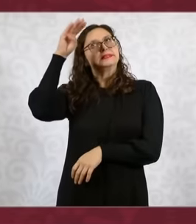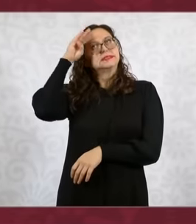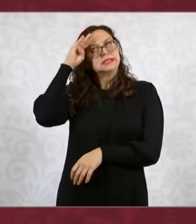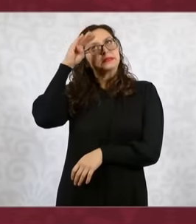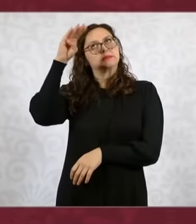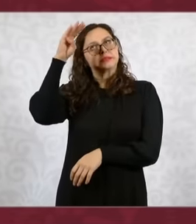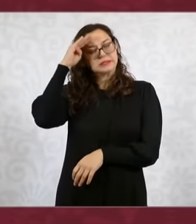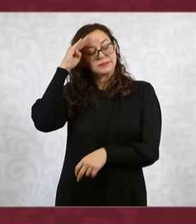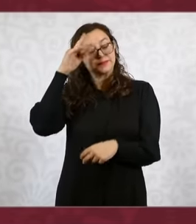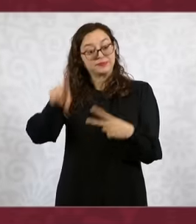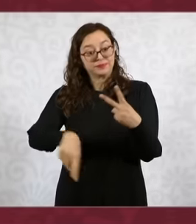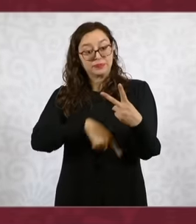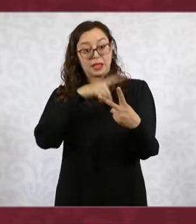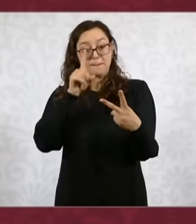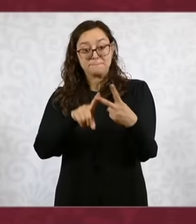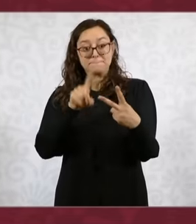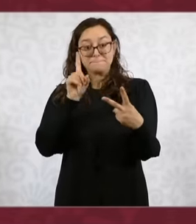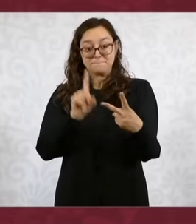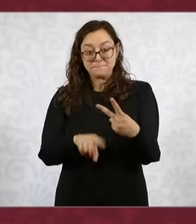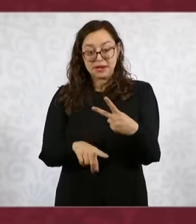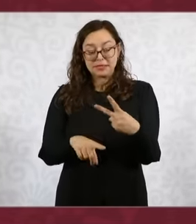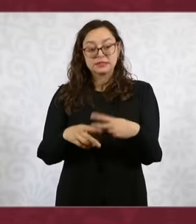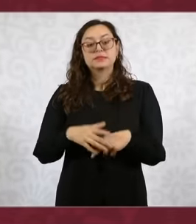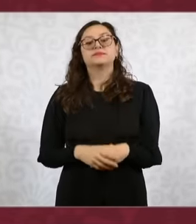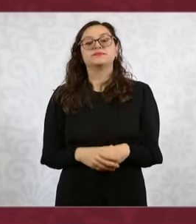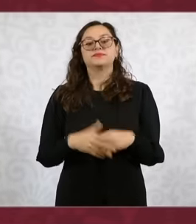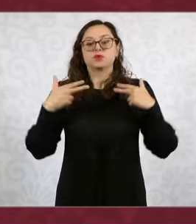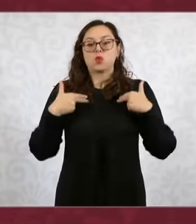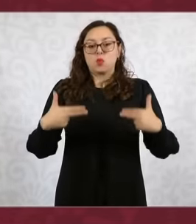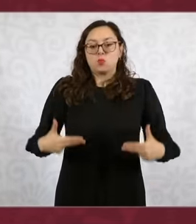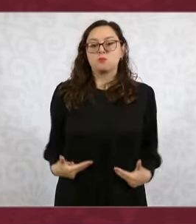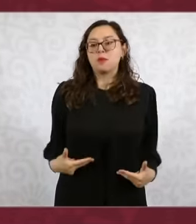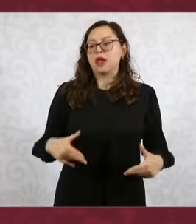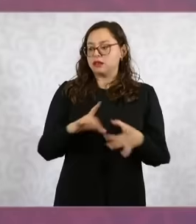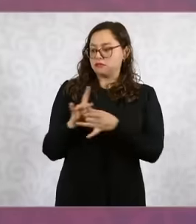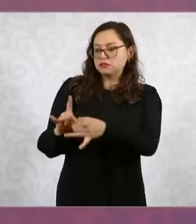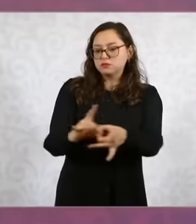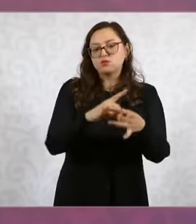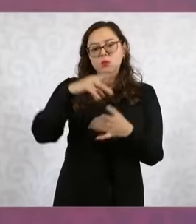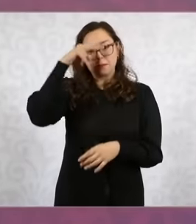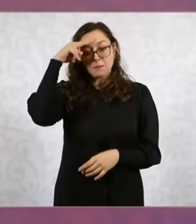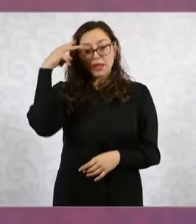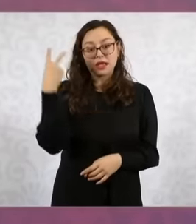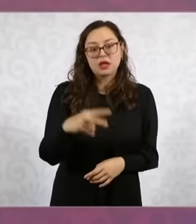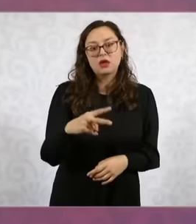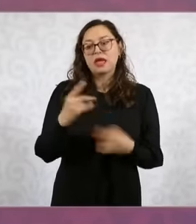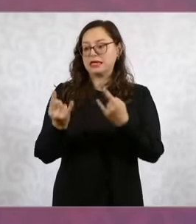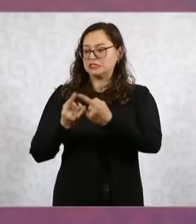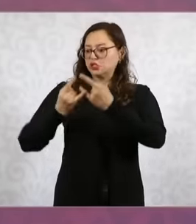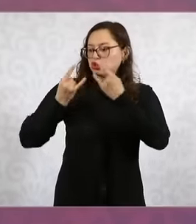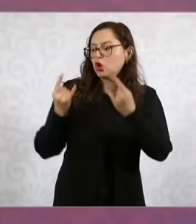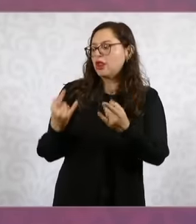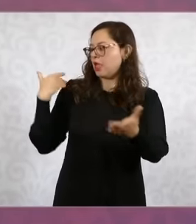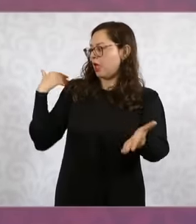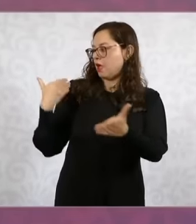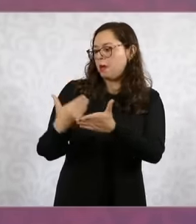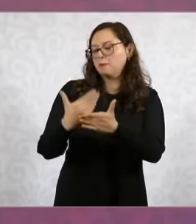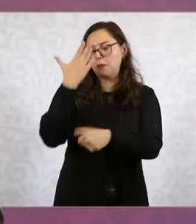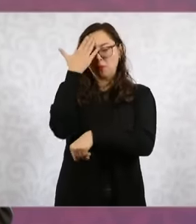to Mexican humanism and historical memory will A historian is coming to talk about